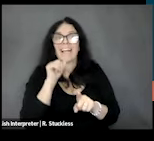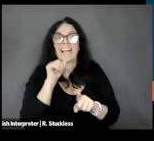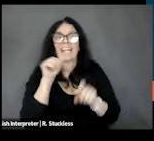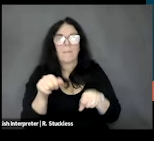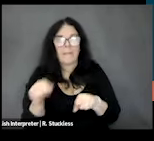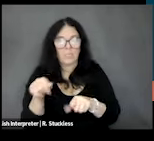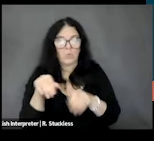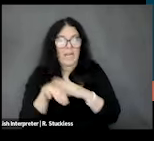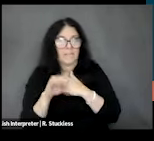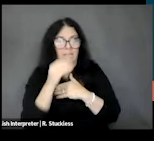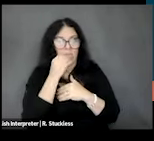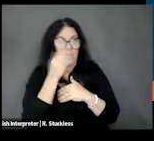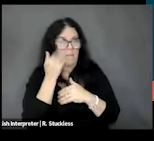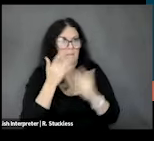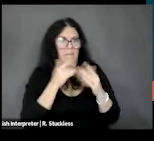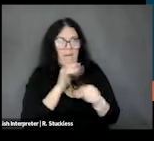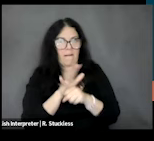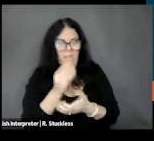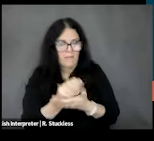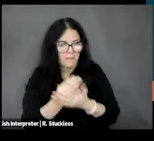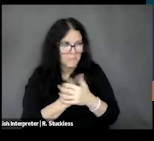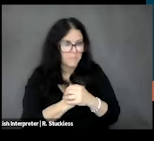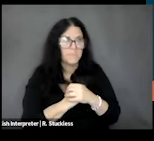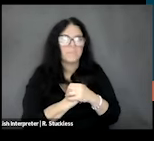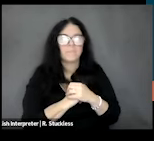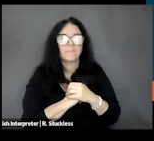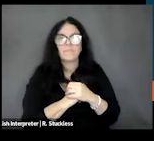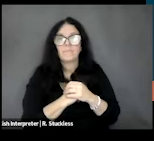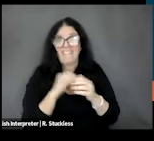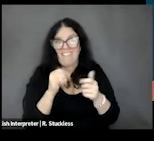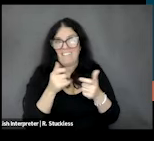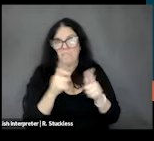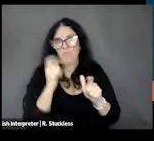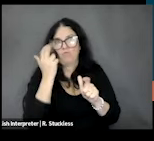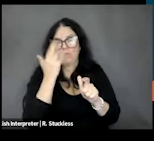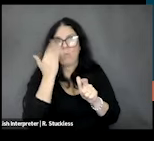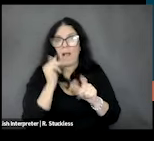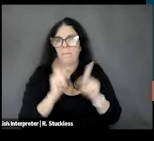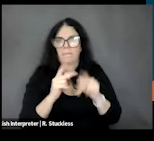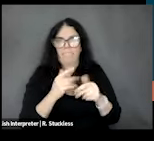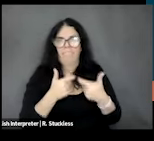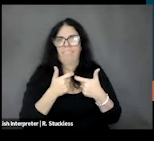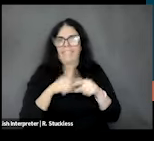to not having enough money, and that's you know a major reason why people can't get enough food, but